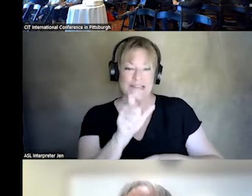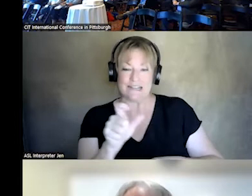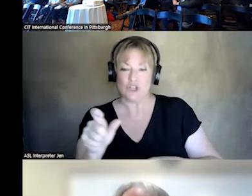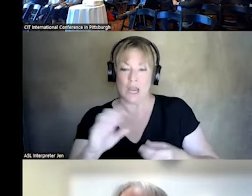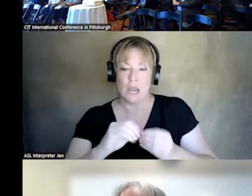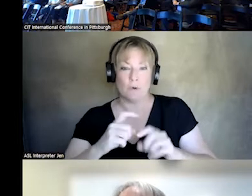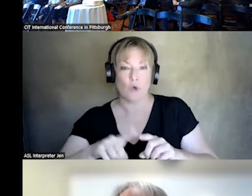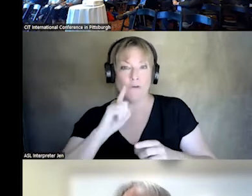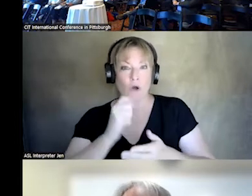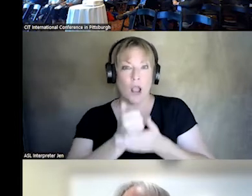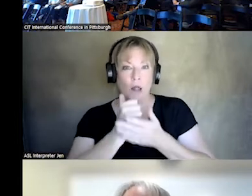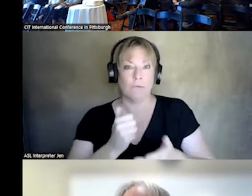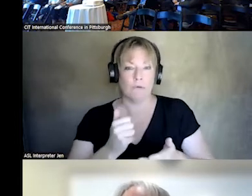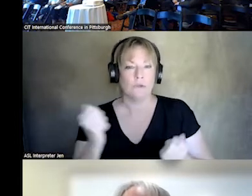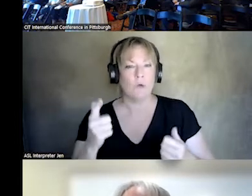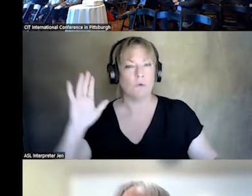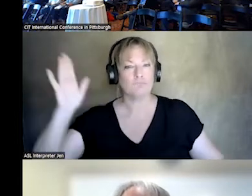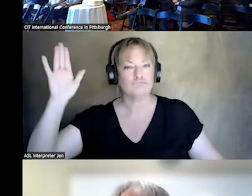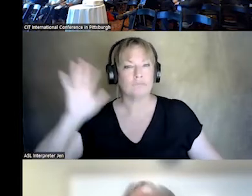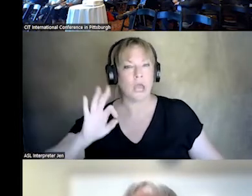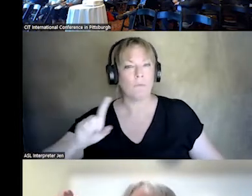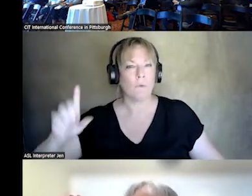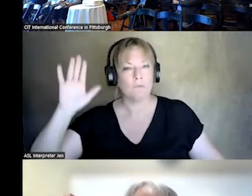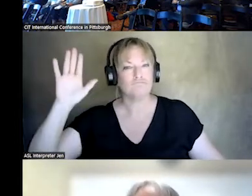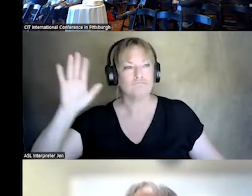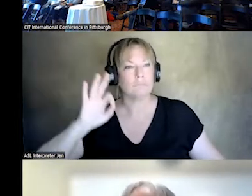EVERYONE HERE WOULD RAISE THEIR HANDS. AND SAY, YEAH, I CALL # 11 FOR HELP.